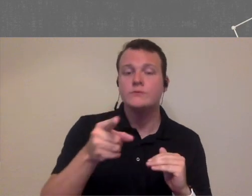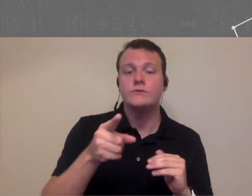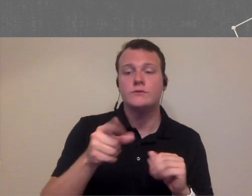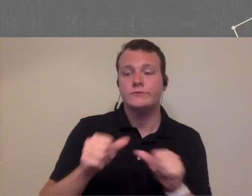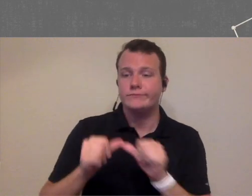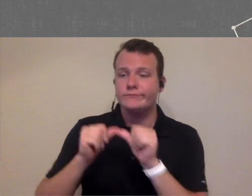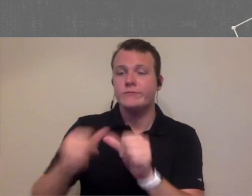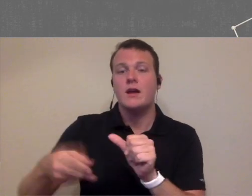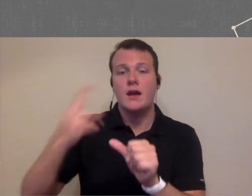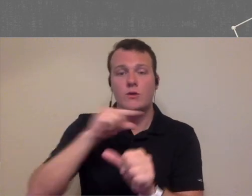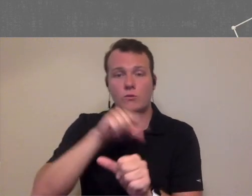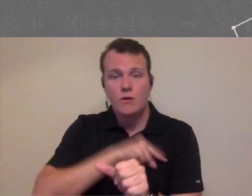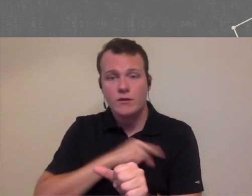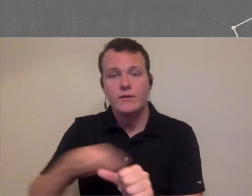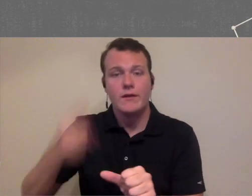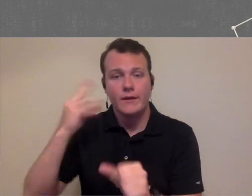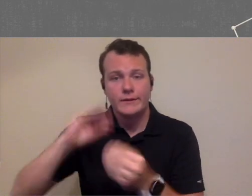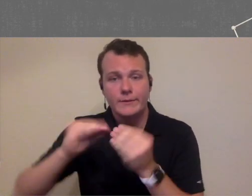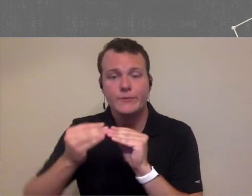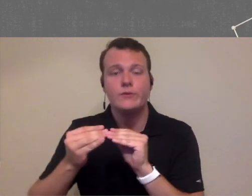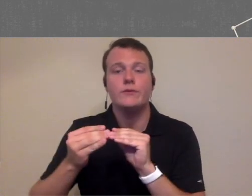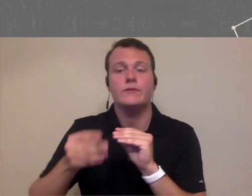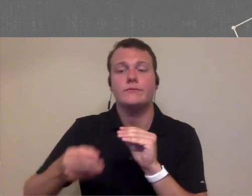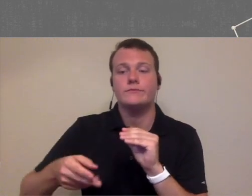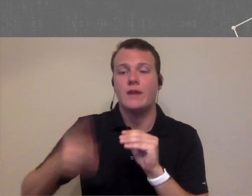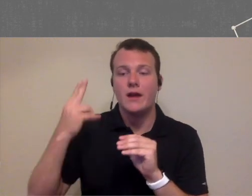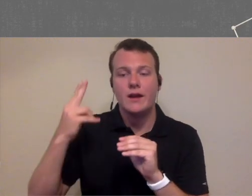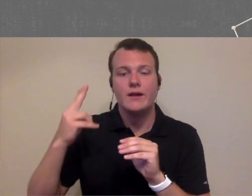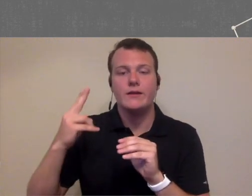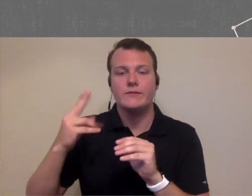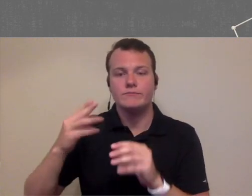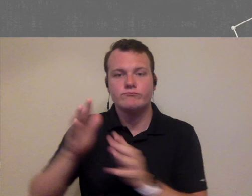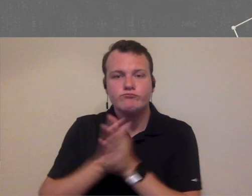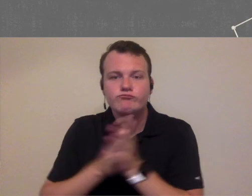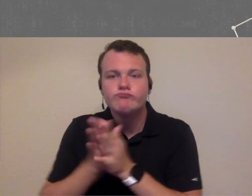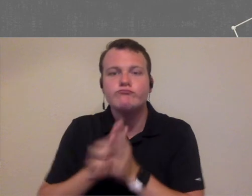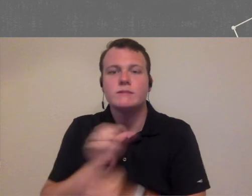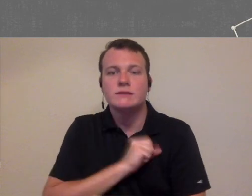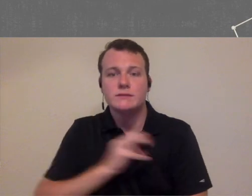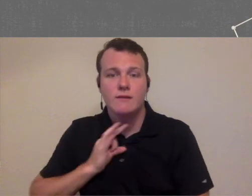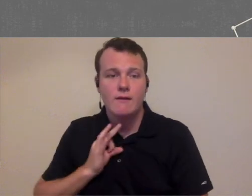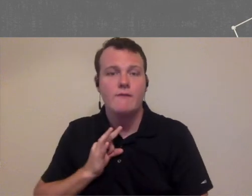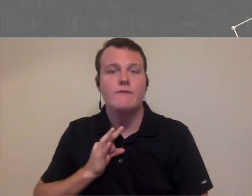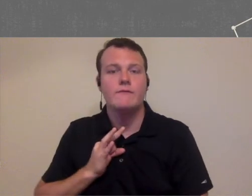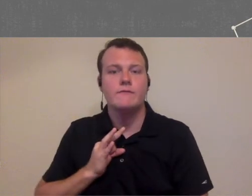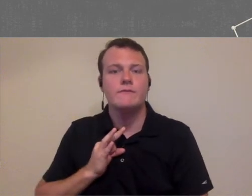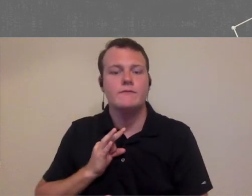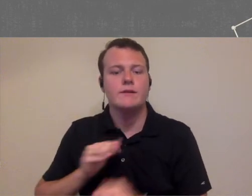level high quality motivated staff and keep only the specific the minimum